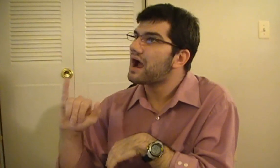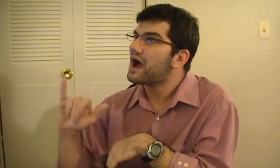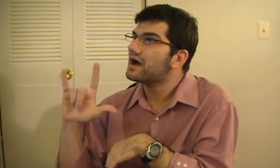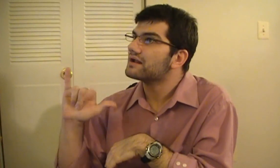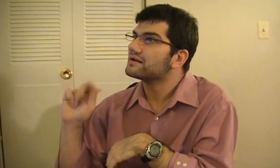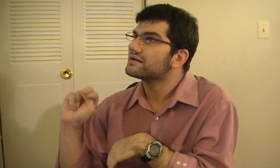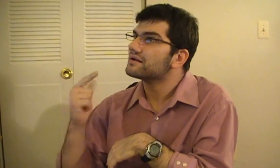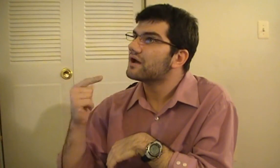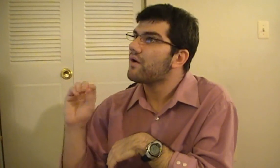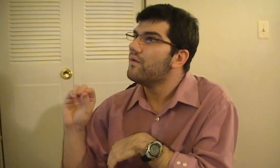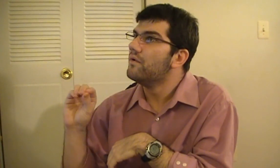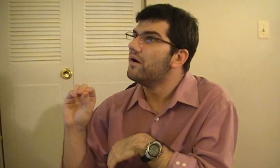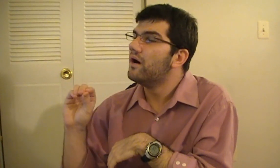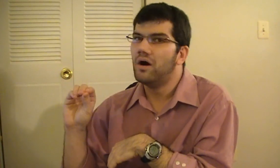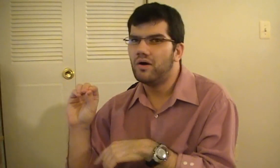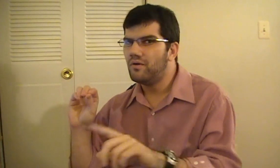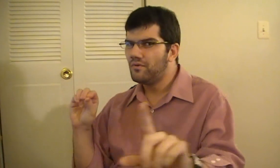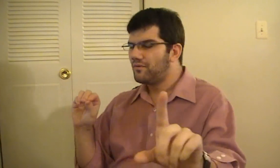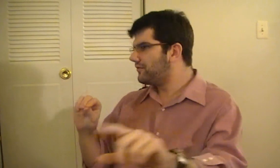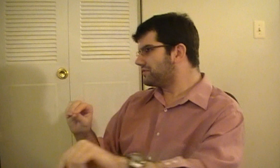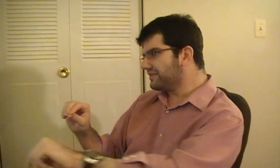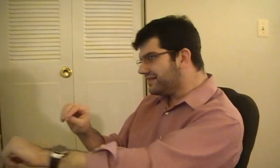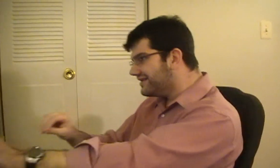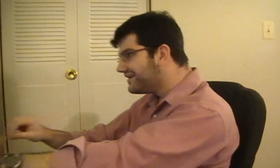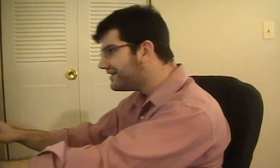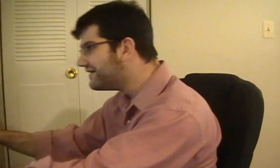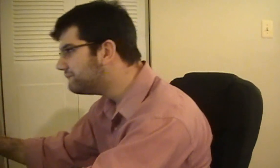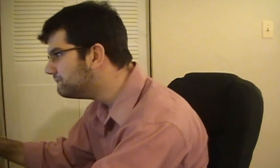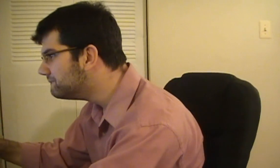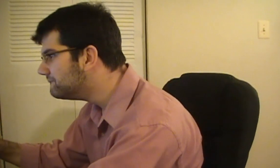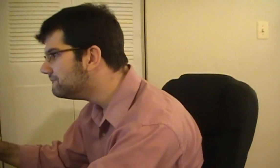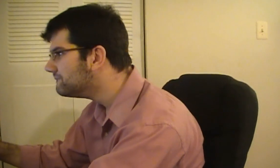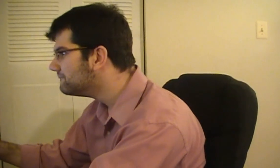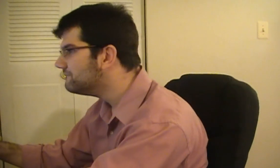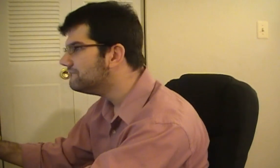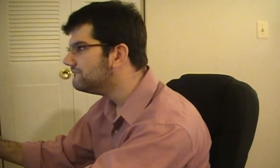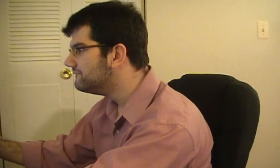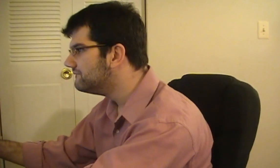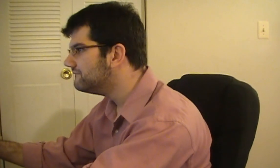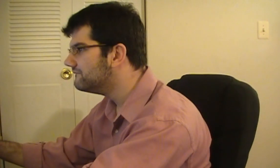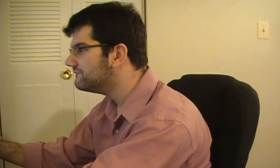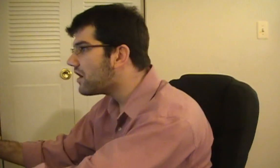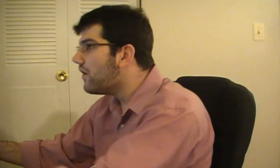InMyLingo (Typing)